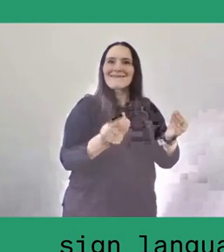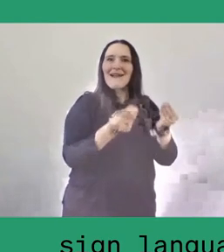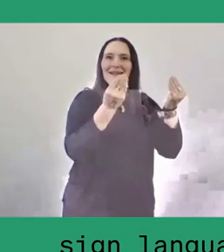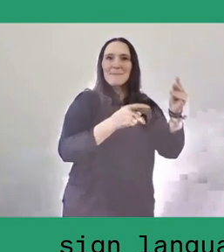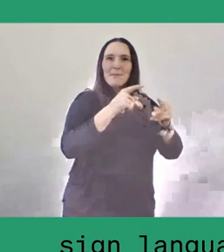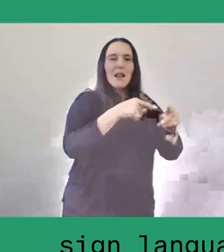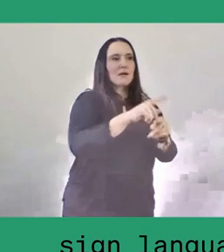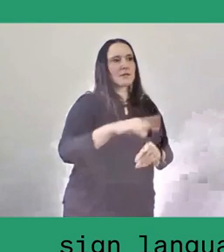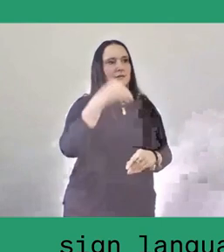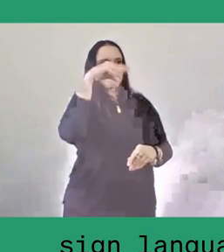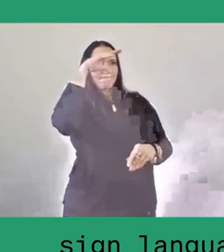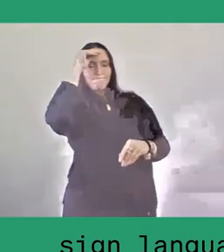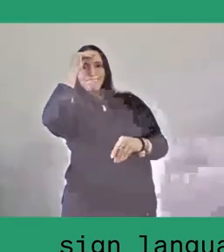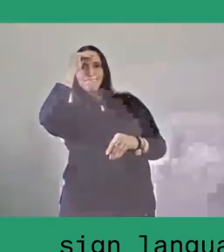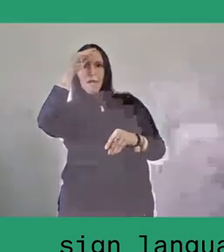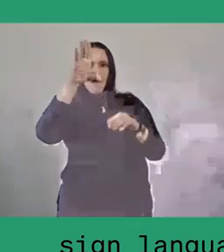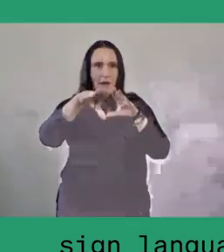So they mix the old with the new.